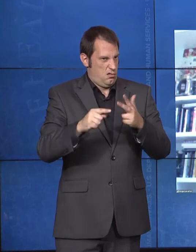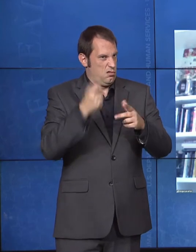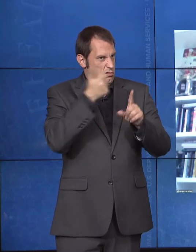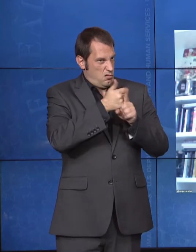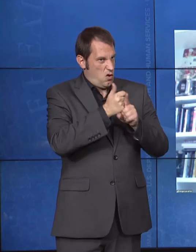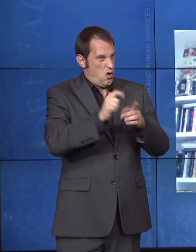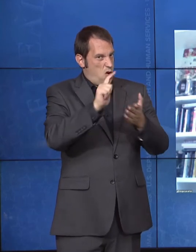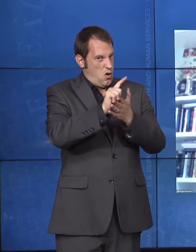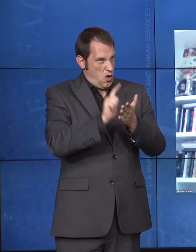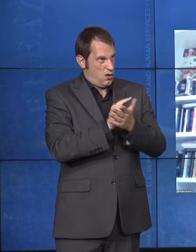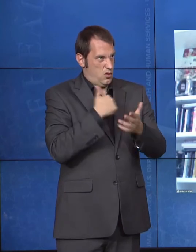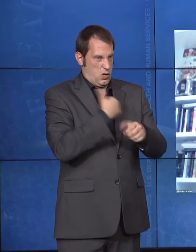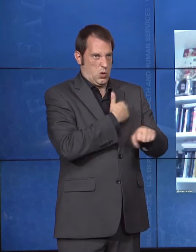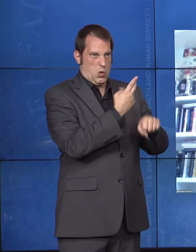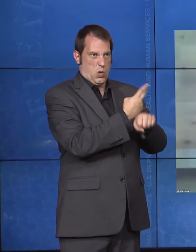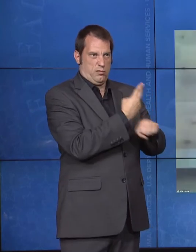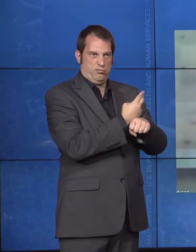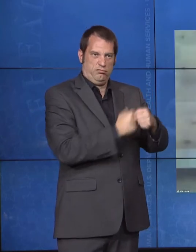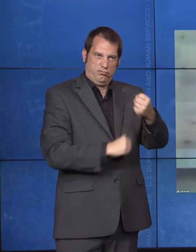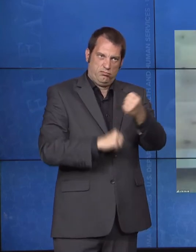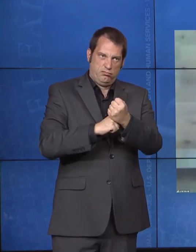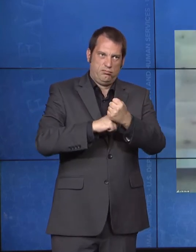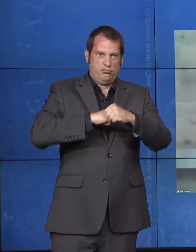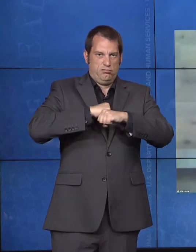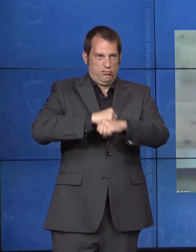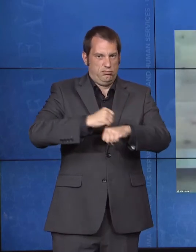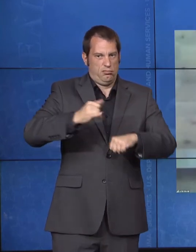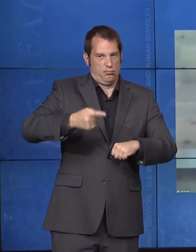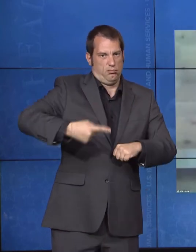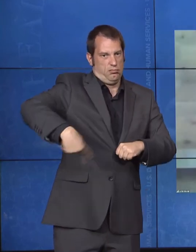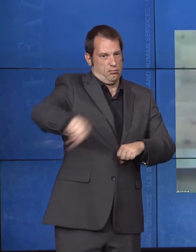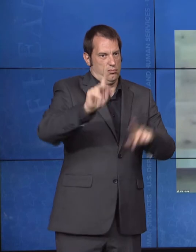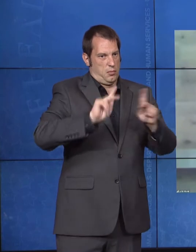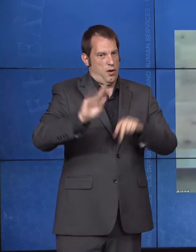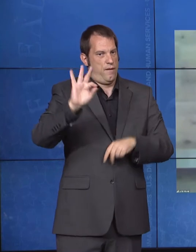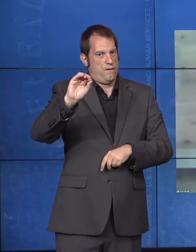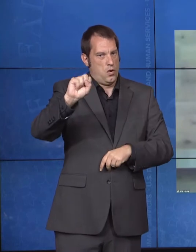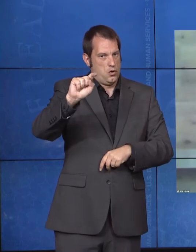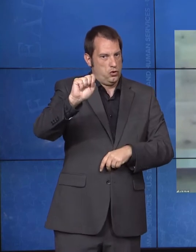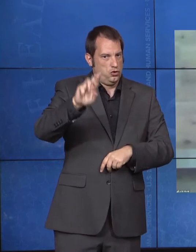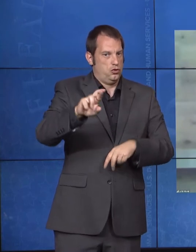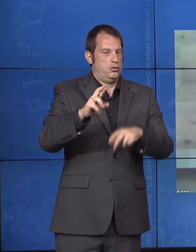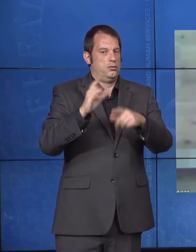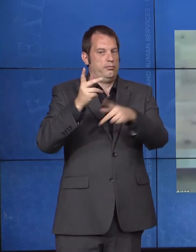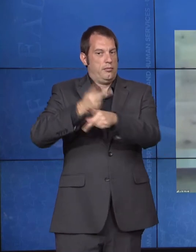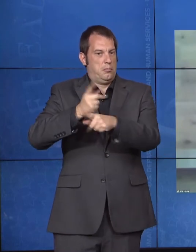Julie Hocker: Thanks, Roger. And thank you for that work. It's a joy to work alongside